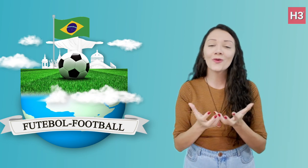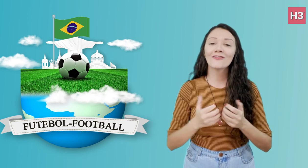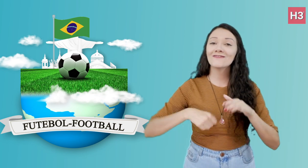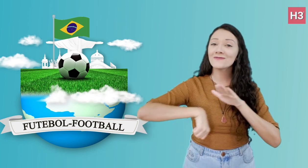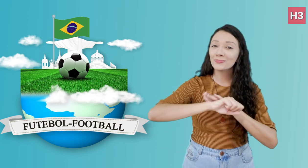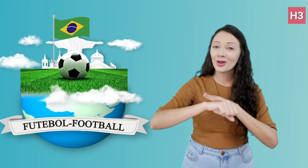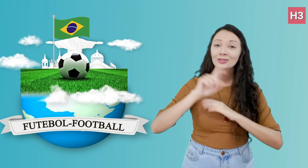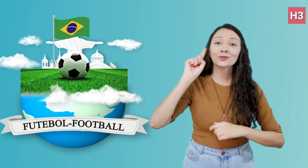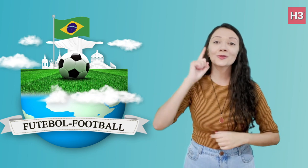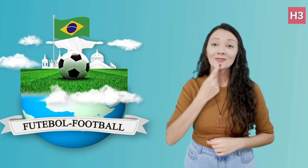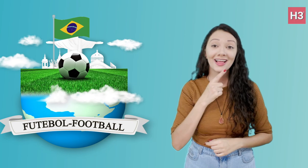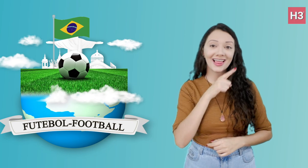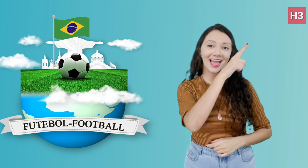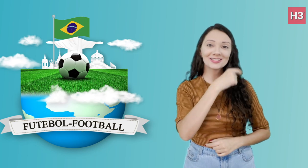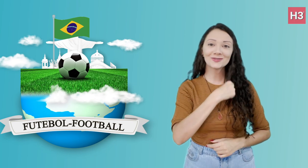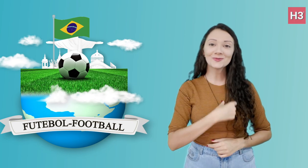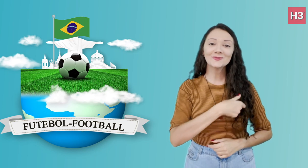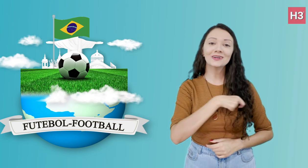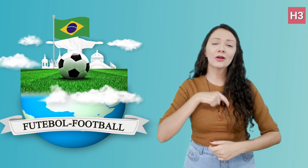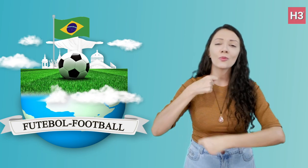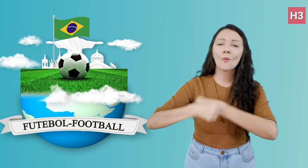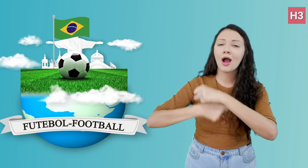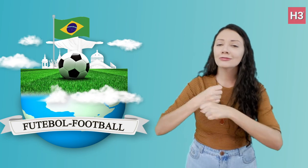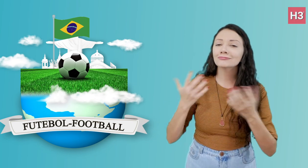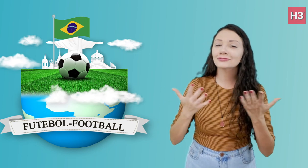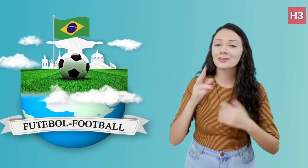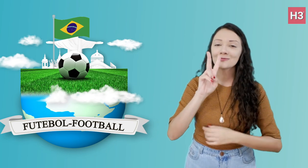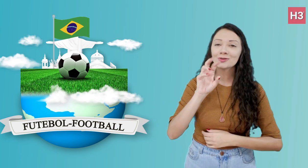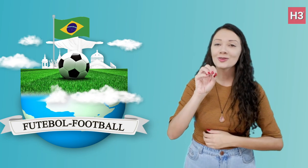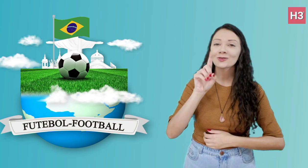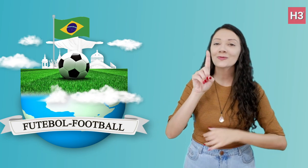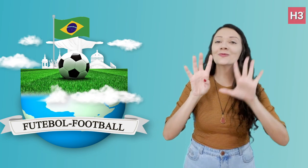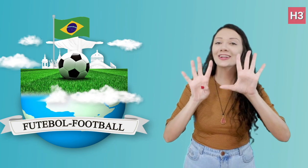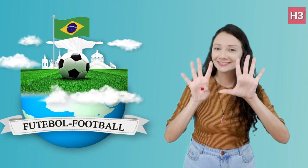won the World Deaf Futsal Championship in Switzerland in 2019.